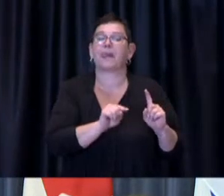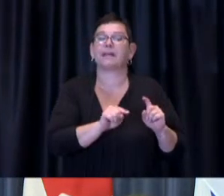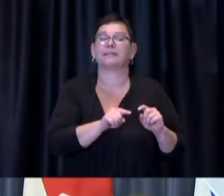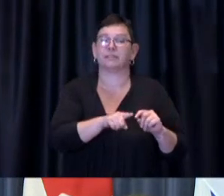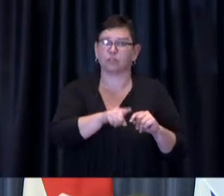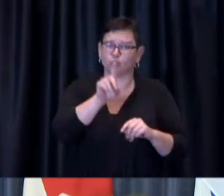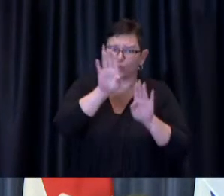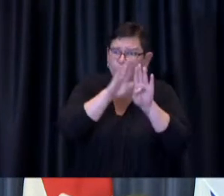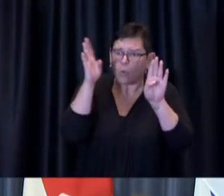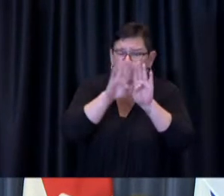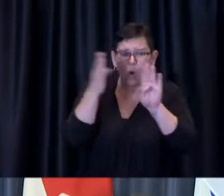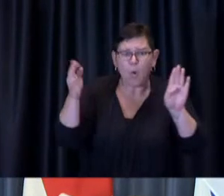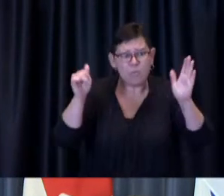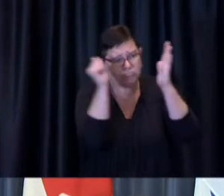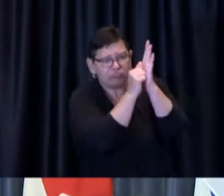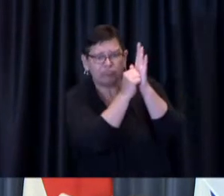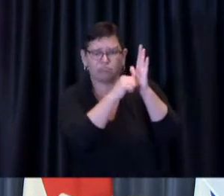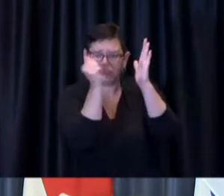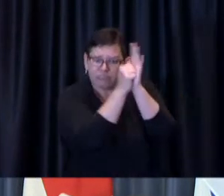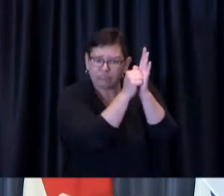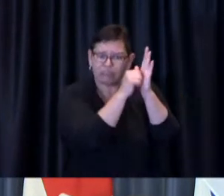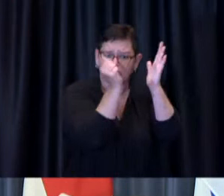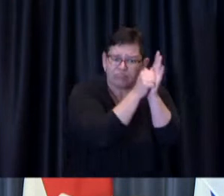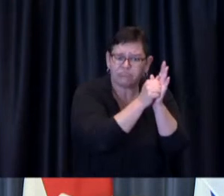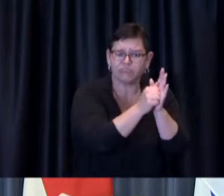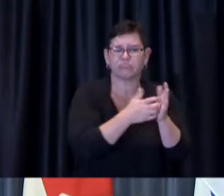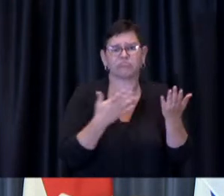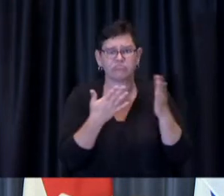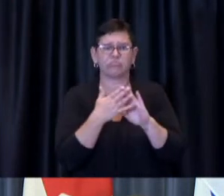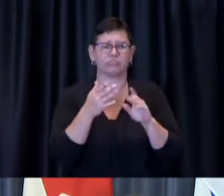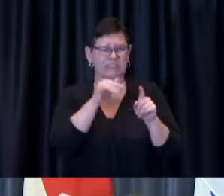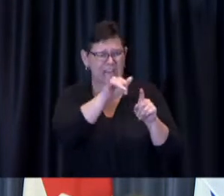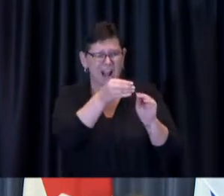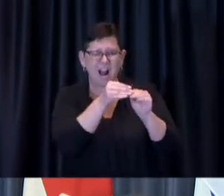neighbourhoods and literally knocking on the doors as a means of encouraging people to get vaccinated